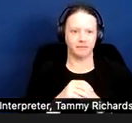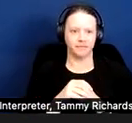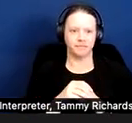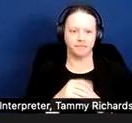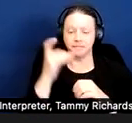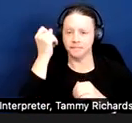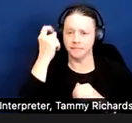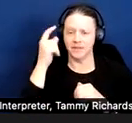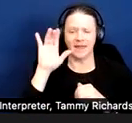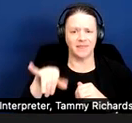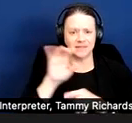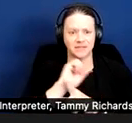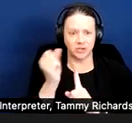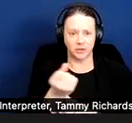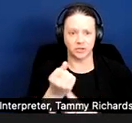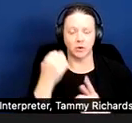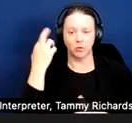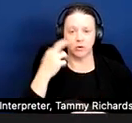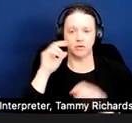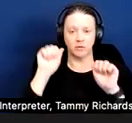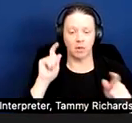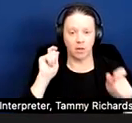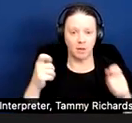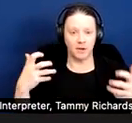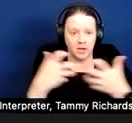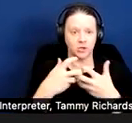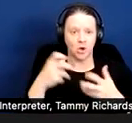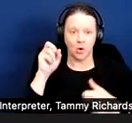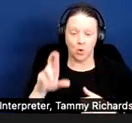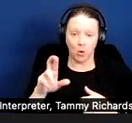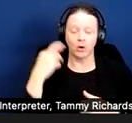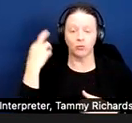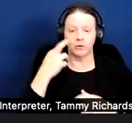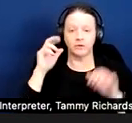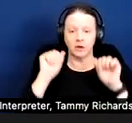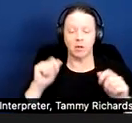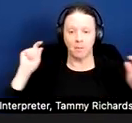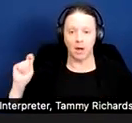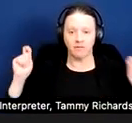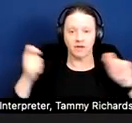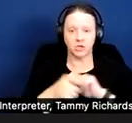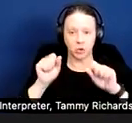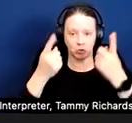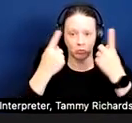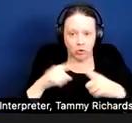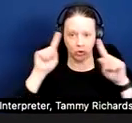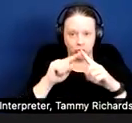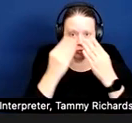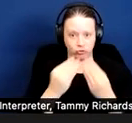This is a situation where a reasonable accommodation or a reasonable modification may work in resolving the issue, or even both.